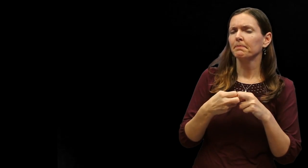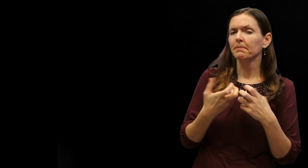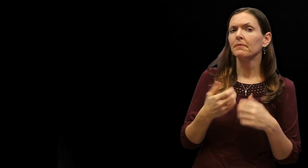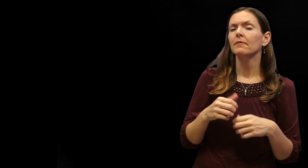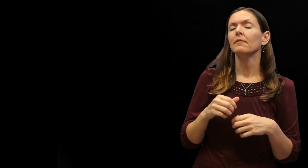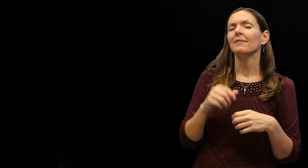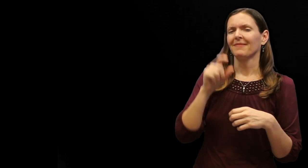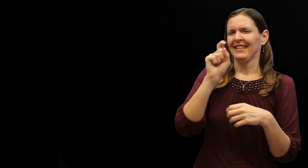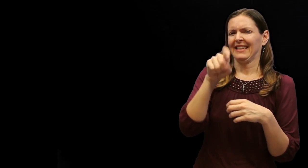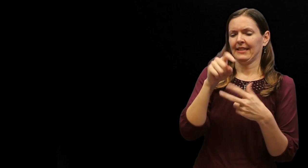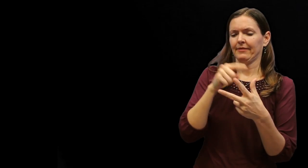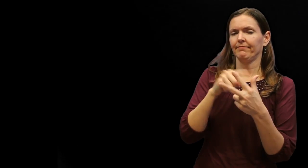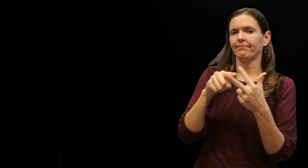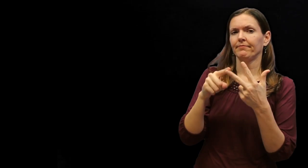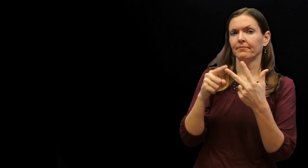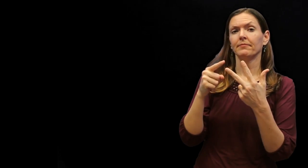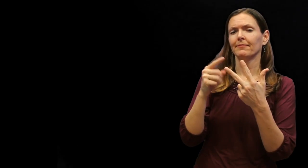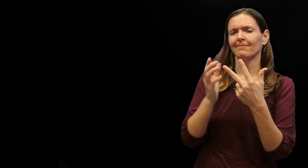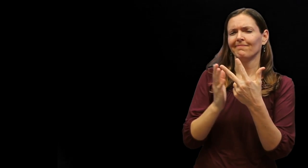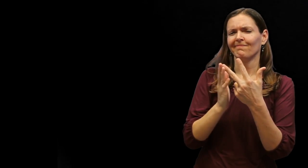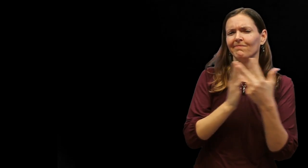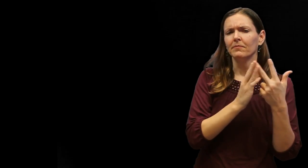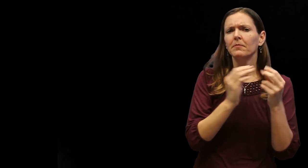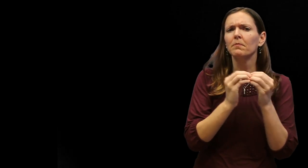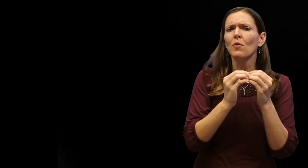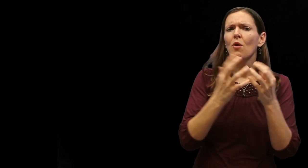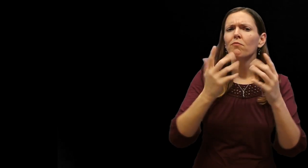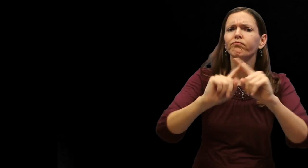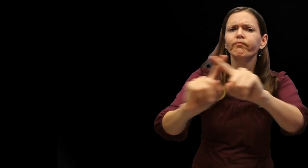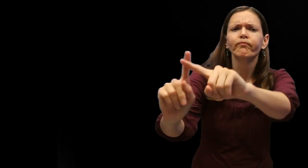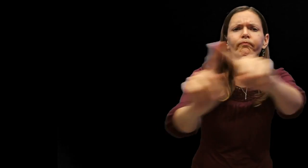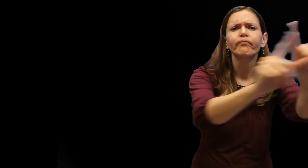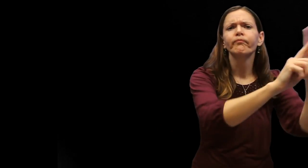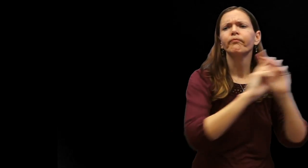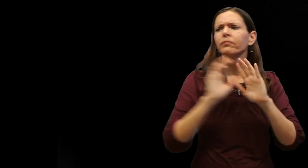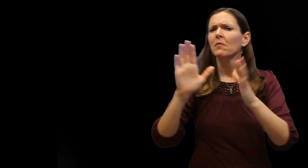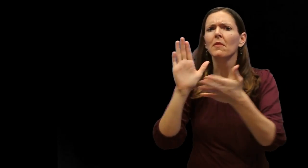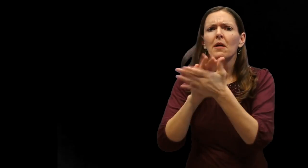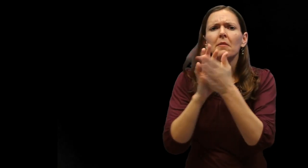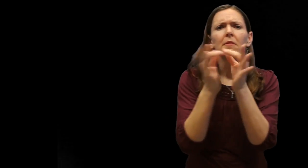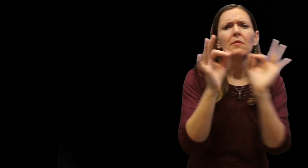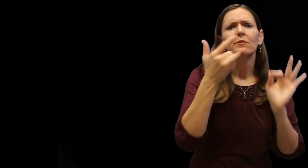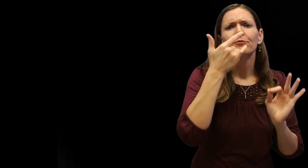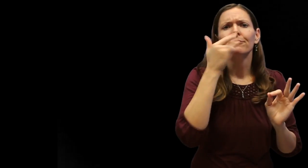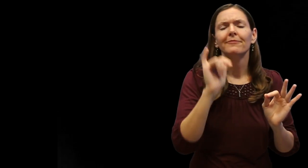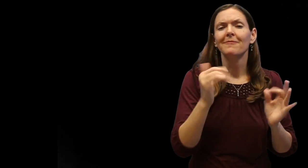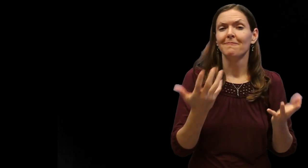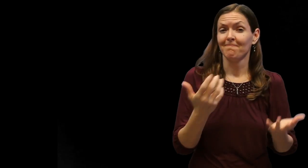We need be mindful of using examples of academic work by white, abled and sighted presenters and become consciously inclusive of academic work done by diverse members of our communities.